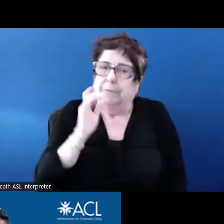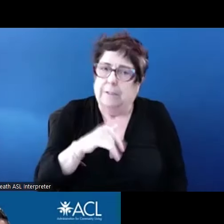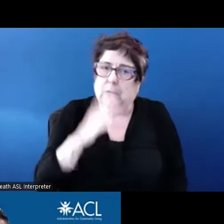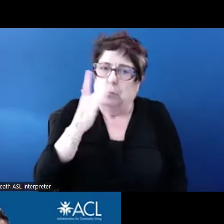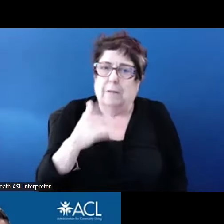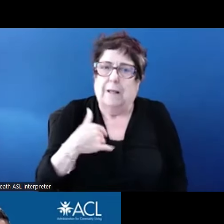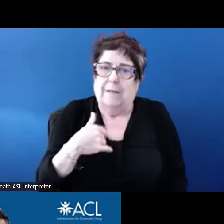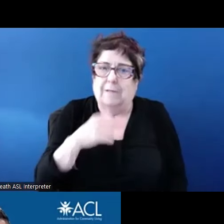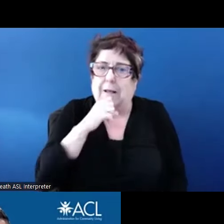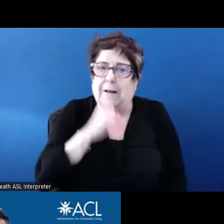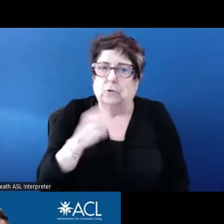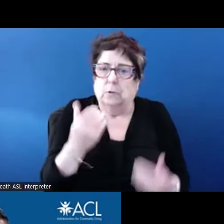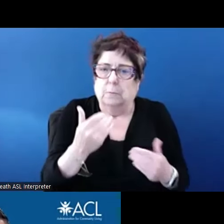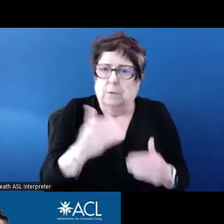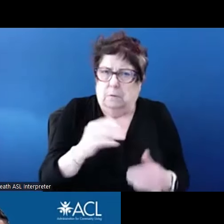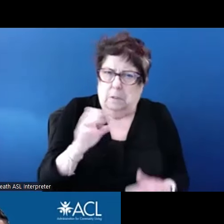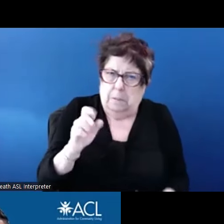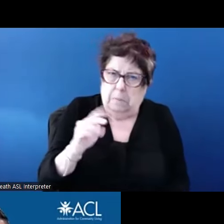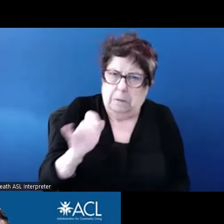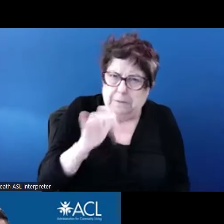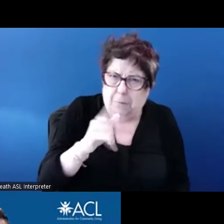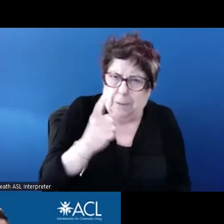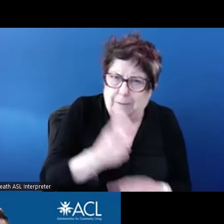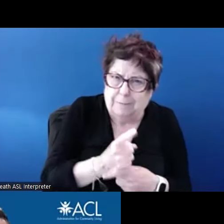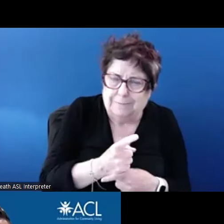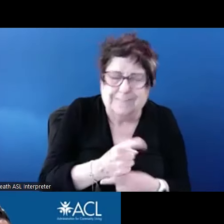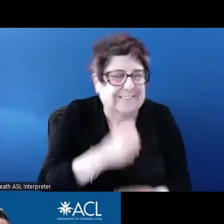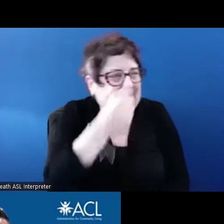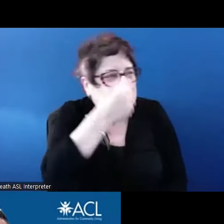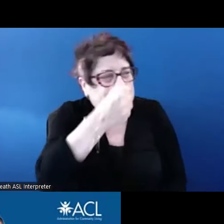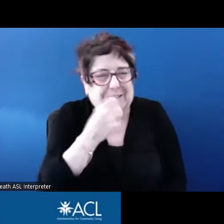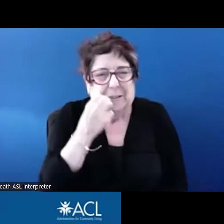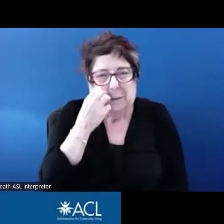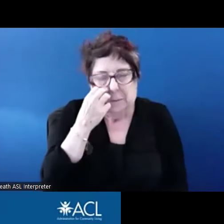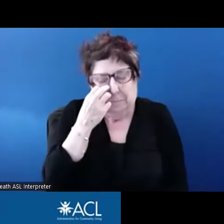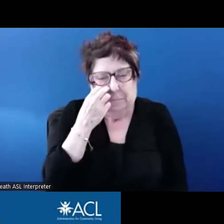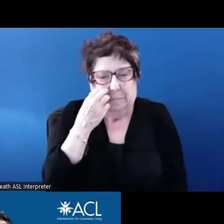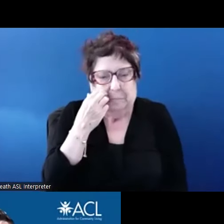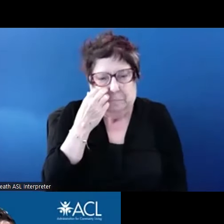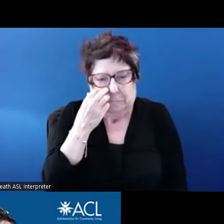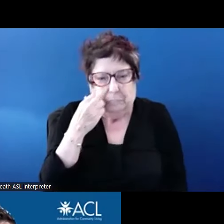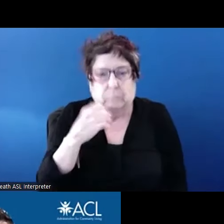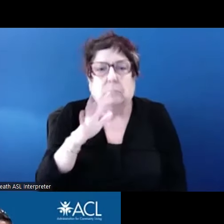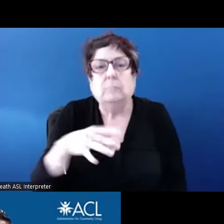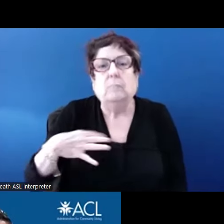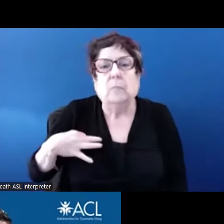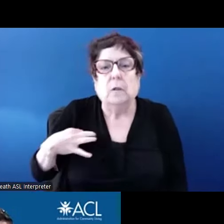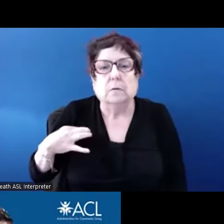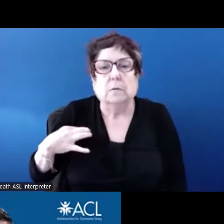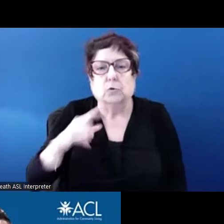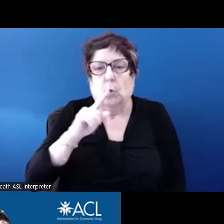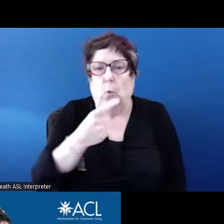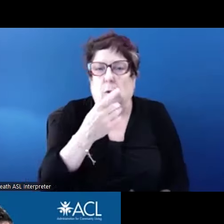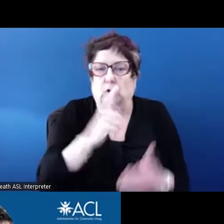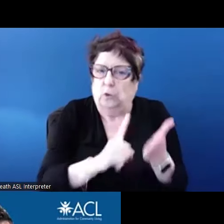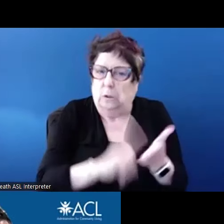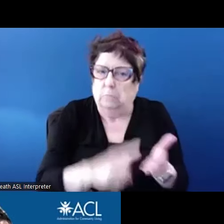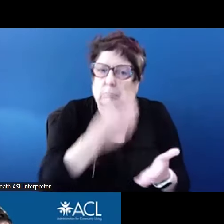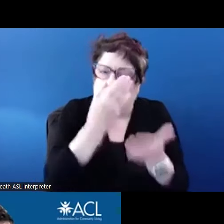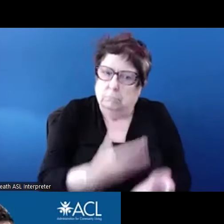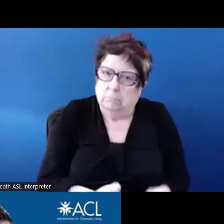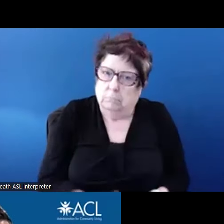I would add that eligibility is only verified at the time of admission. So no one ages out